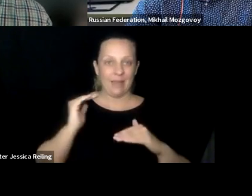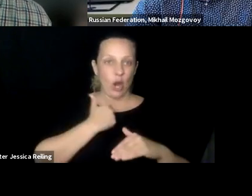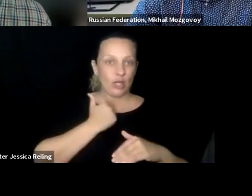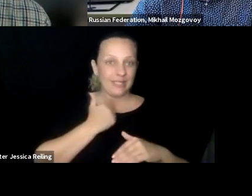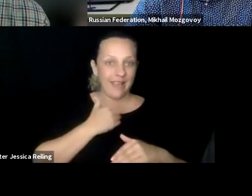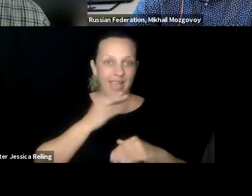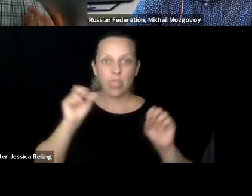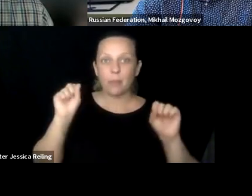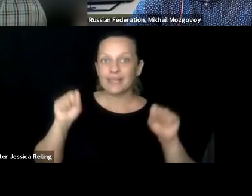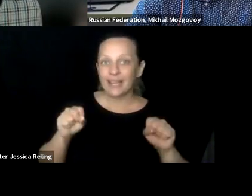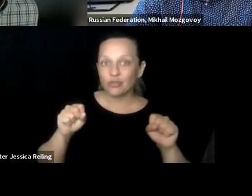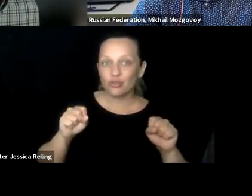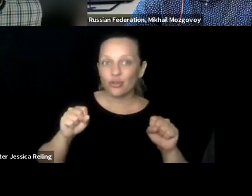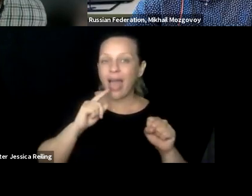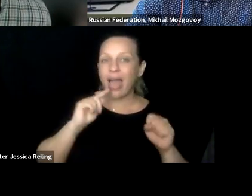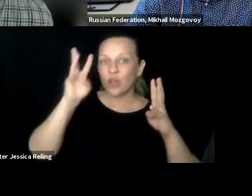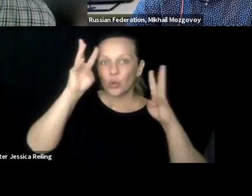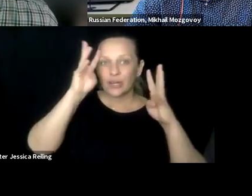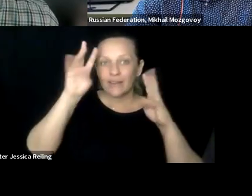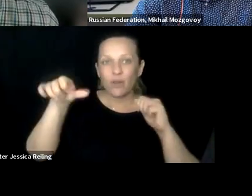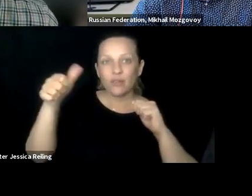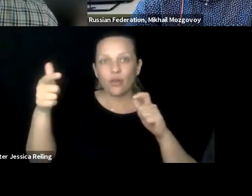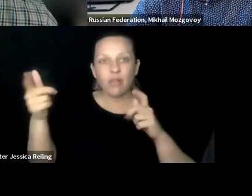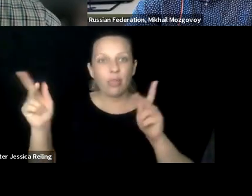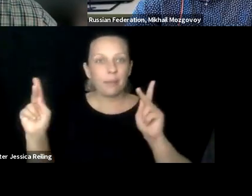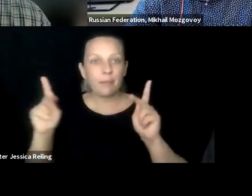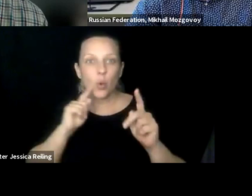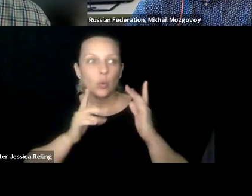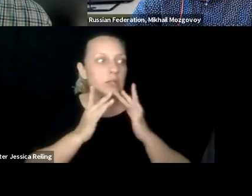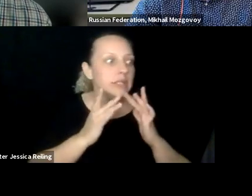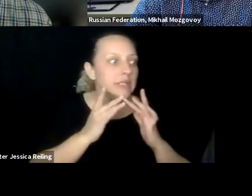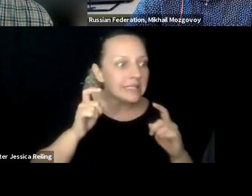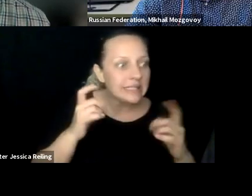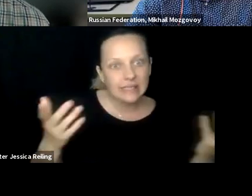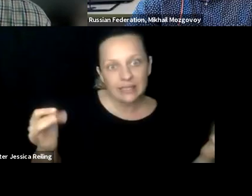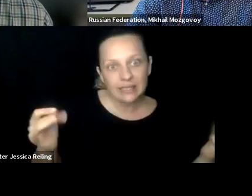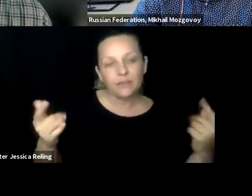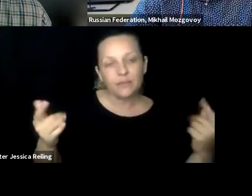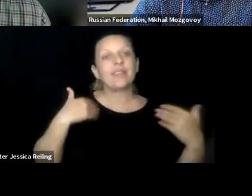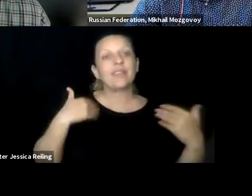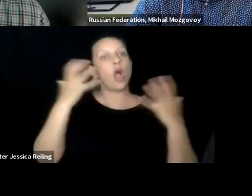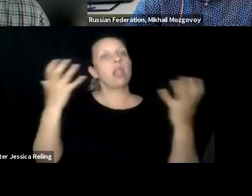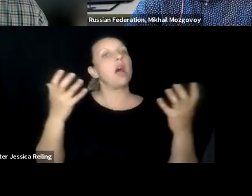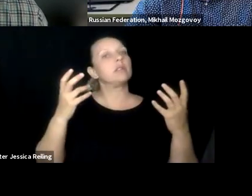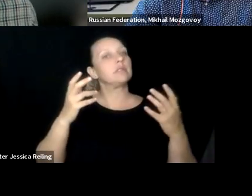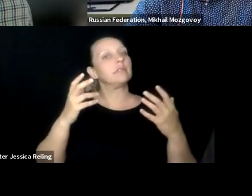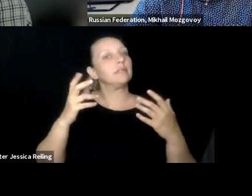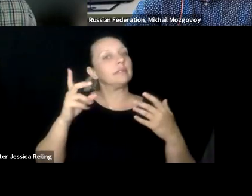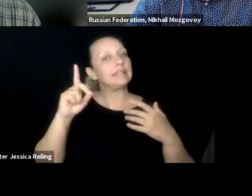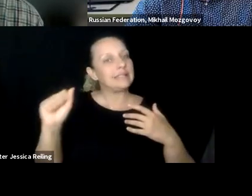only fields that we make accessible, we have failed. We're limiting ourselves, and the potential and the creativity of those